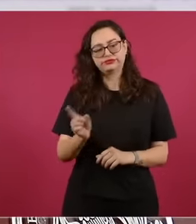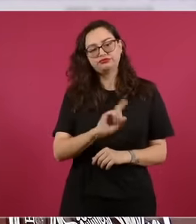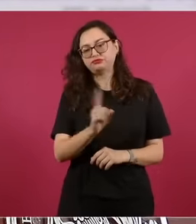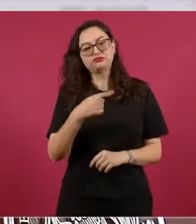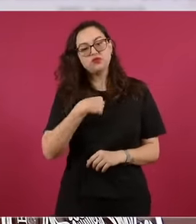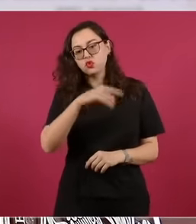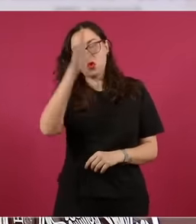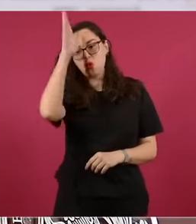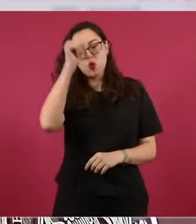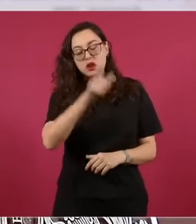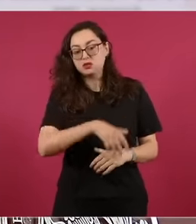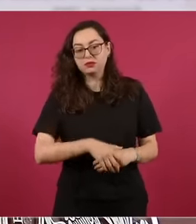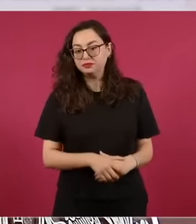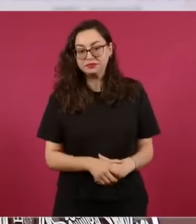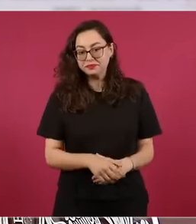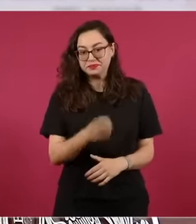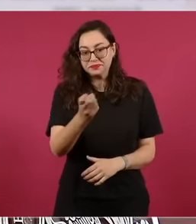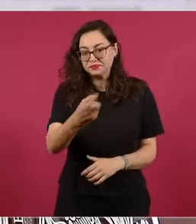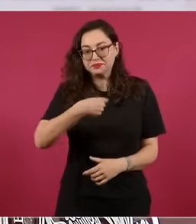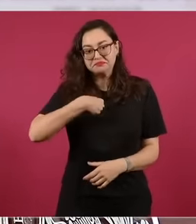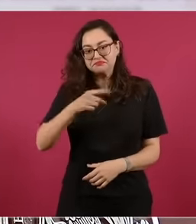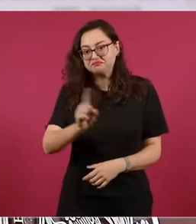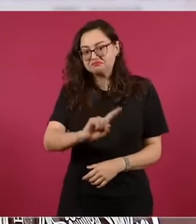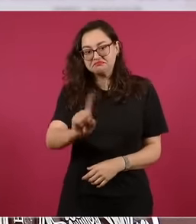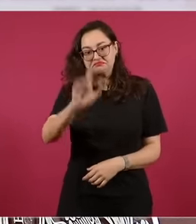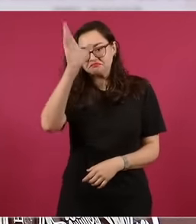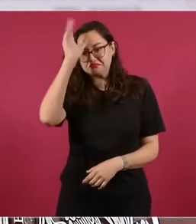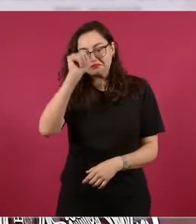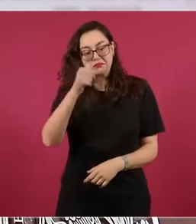down to